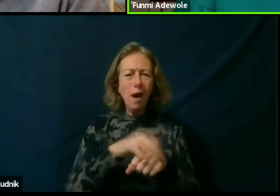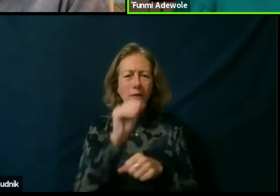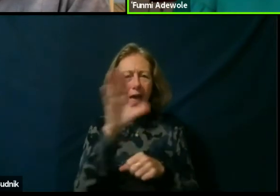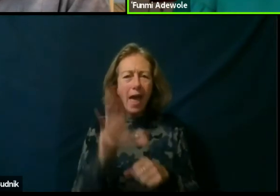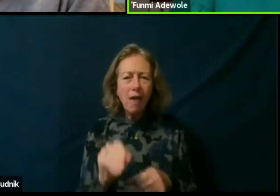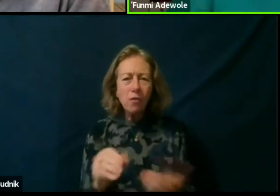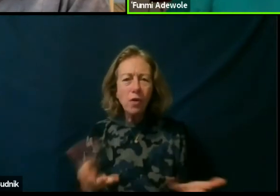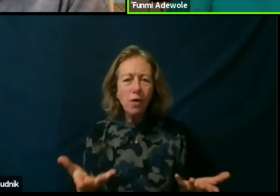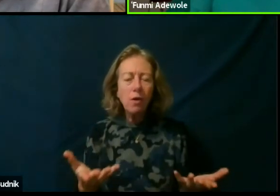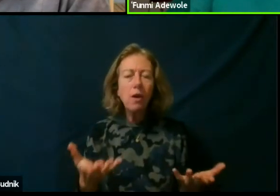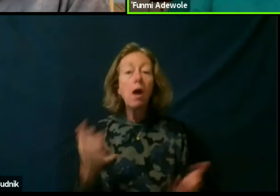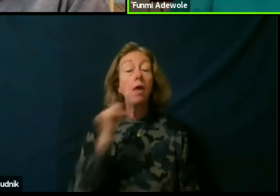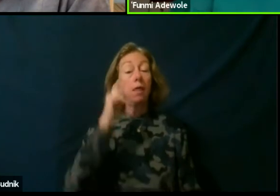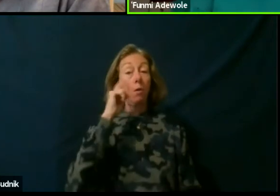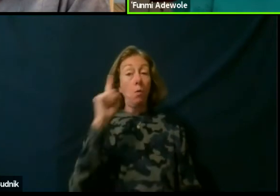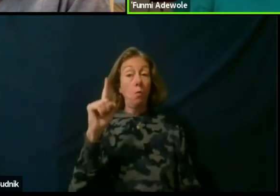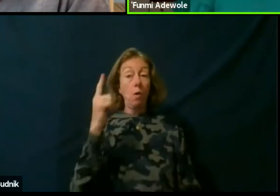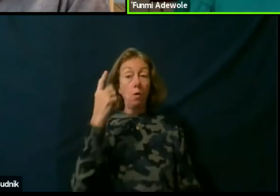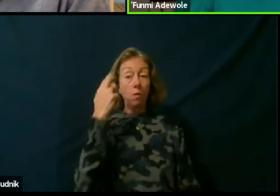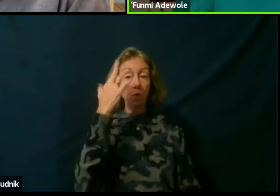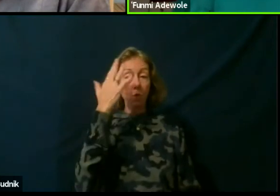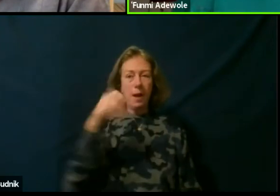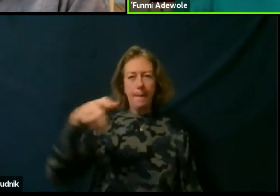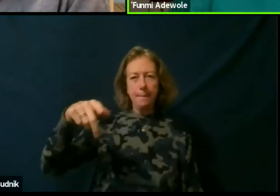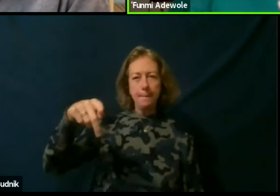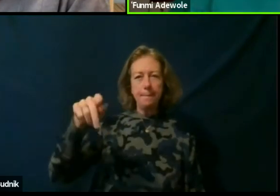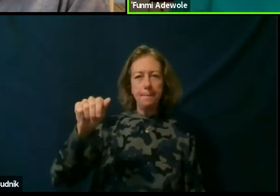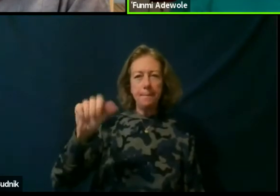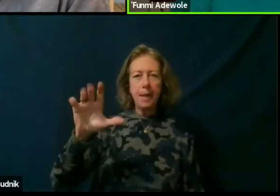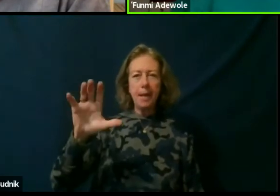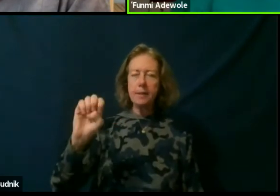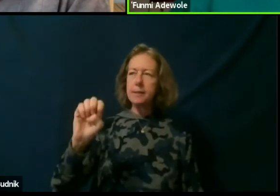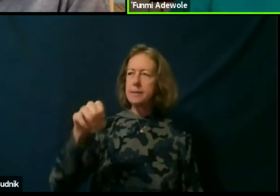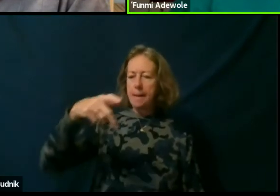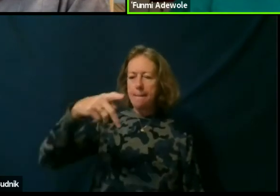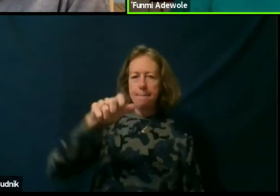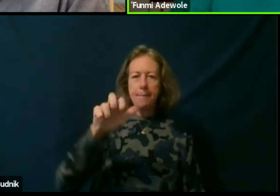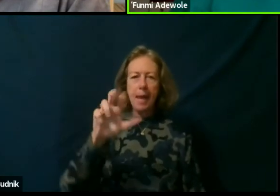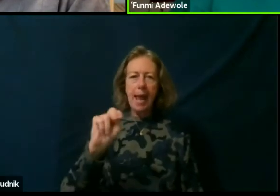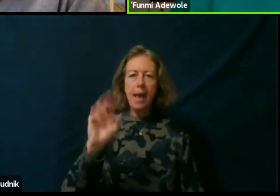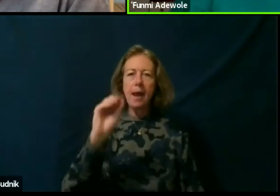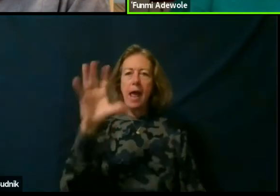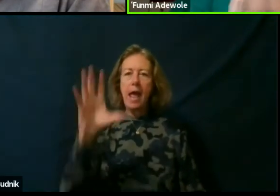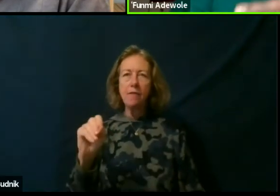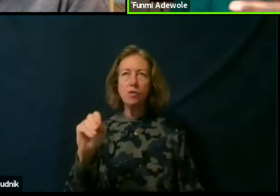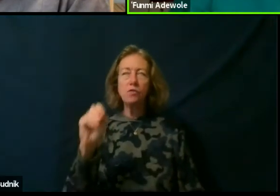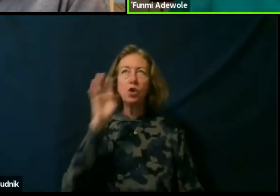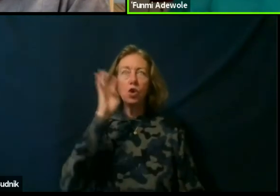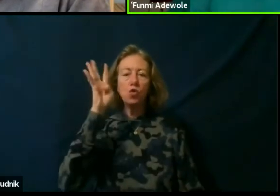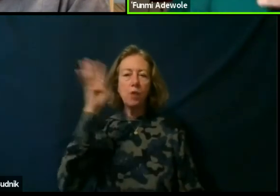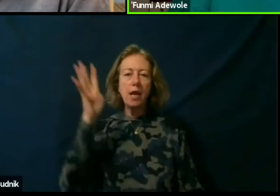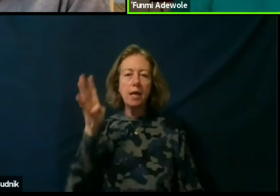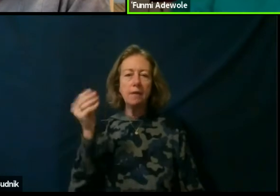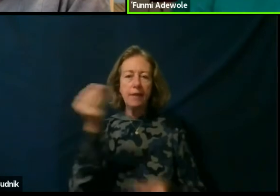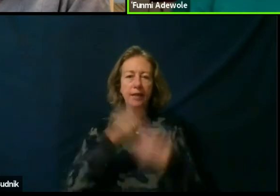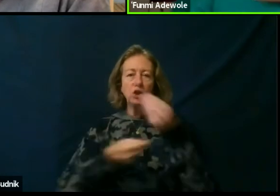One of the reasons why PACE, the Pan-African Creative Exchange, put out the laugh for example,